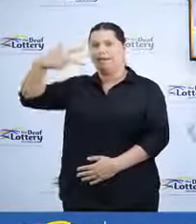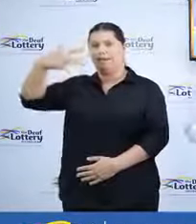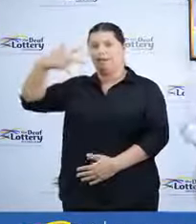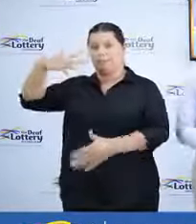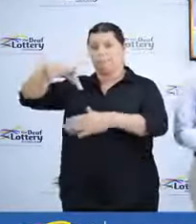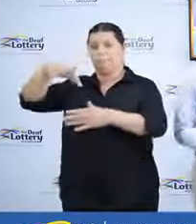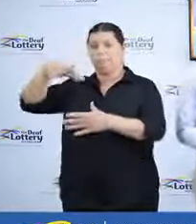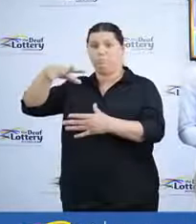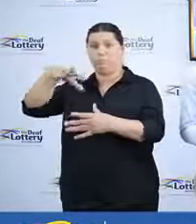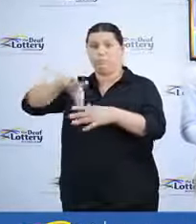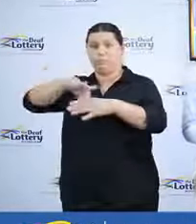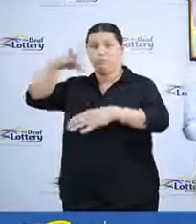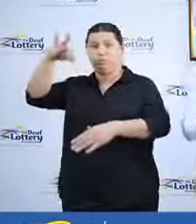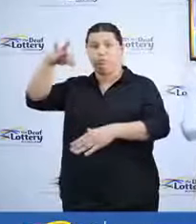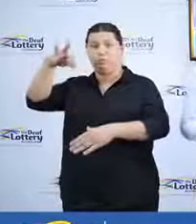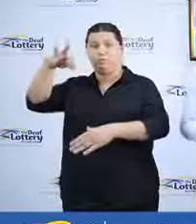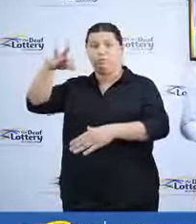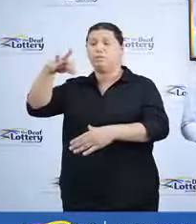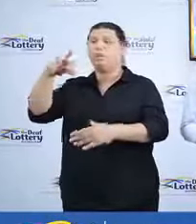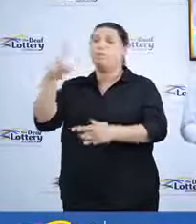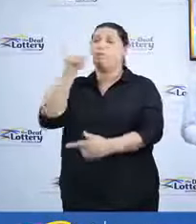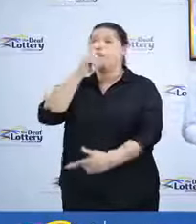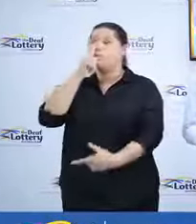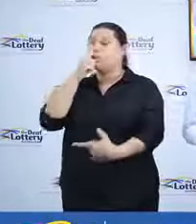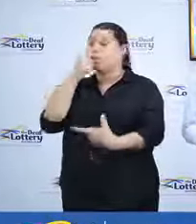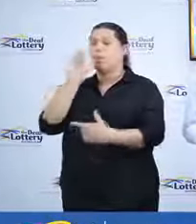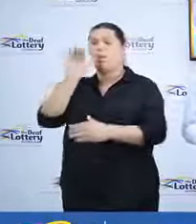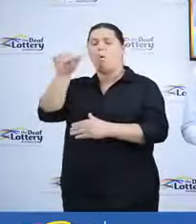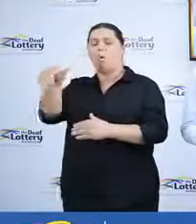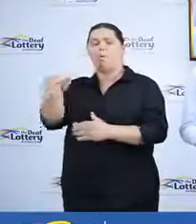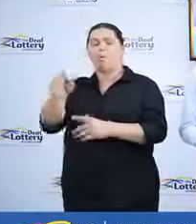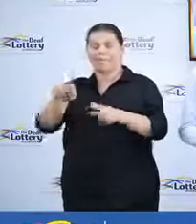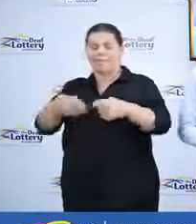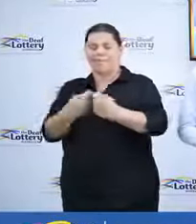drawn and for those of you tuning in from home the team beside me are just